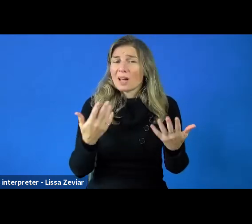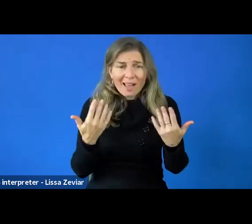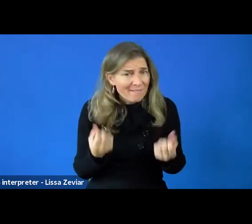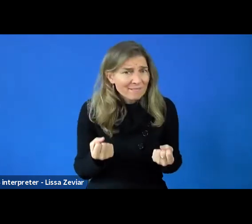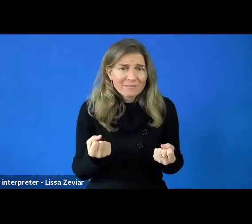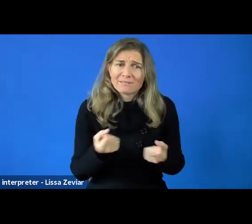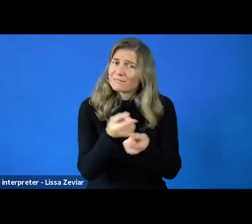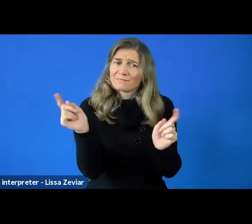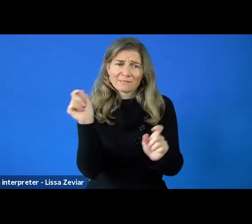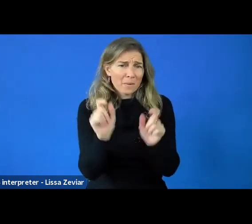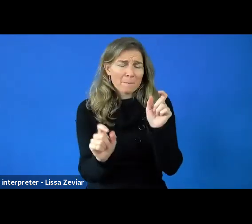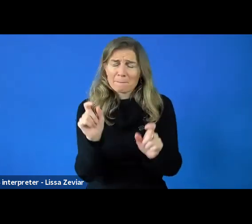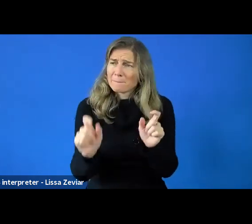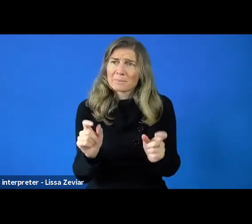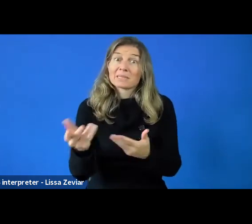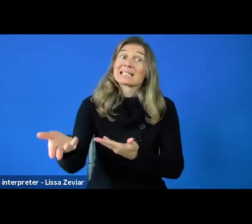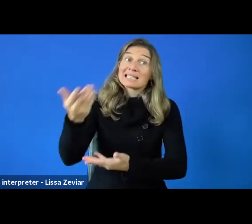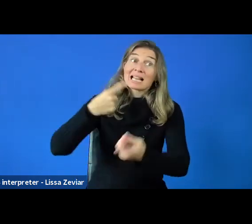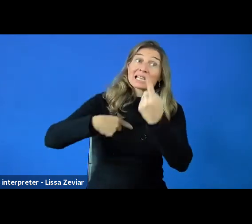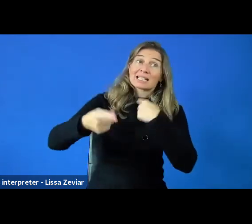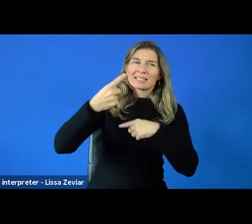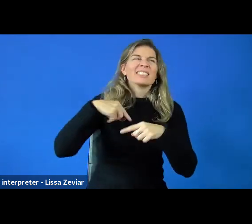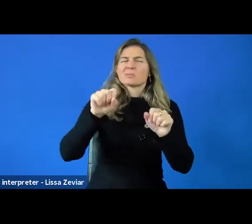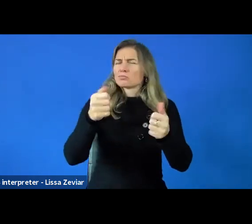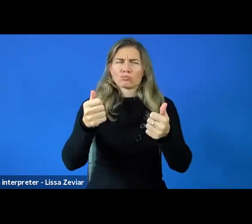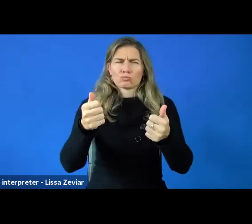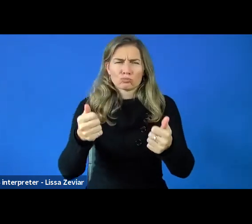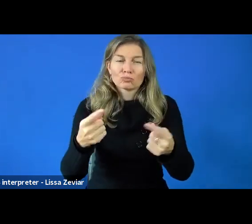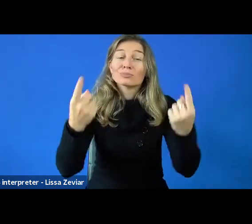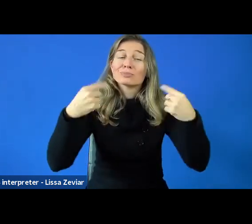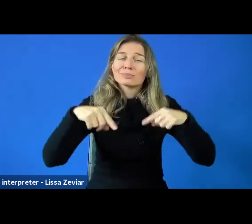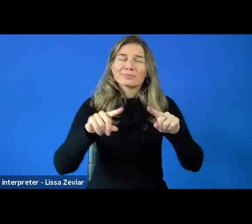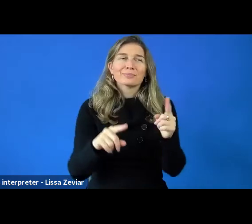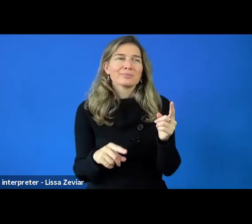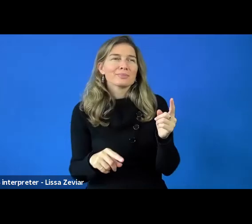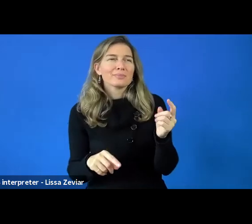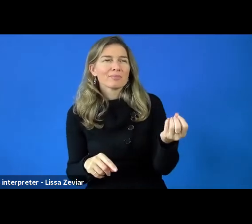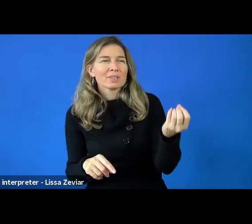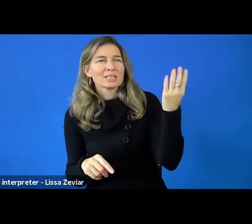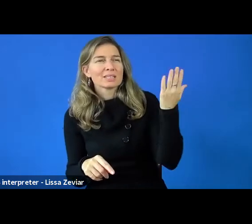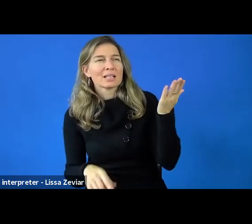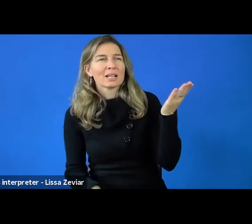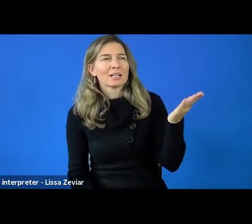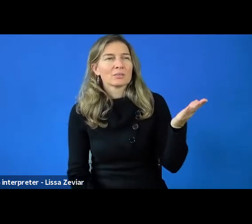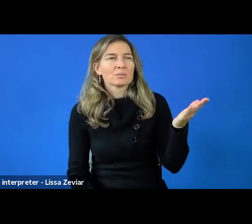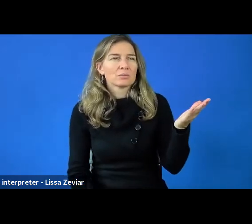Next slide. The next slide is when you go to a proposal,